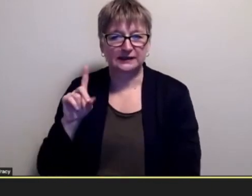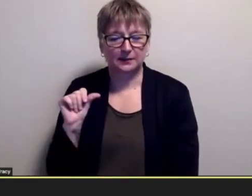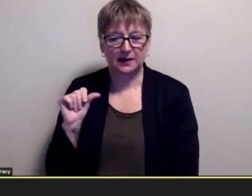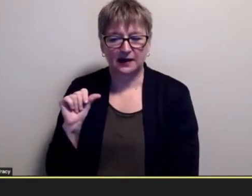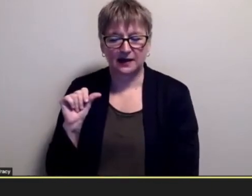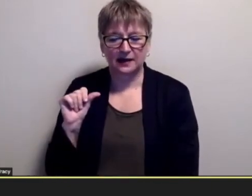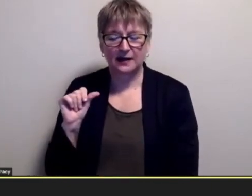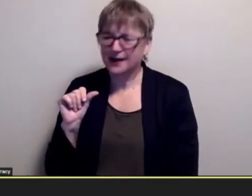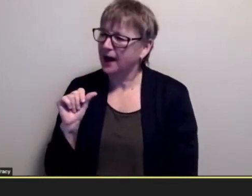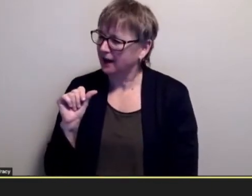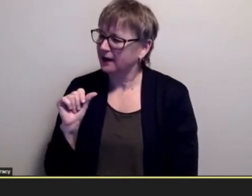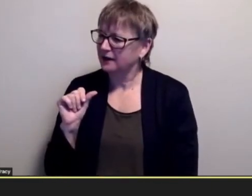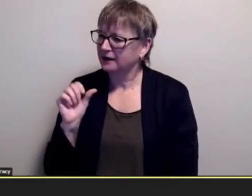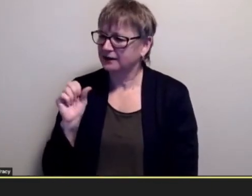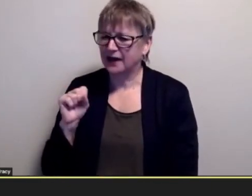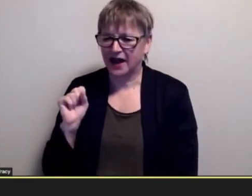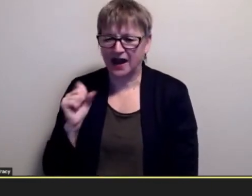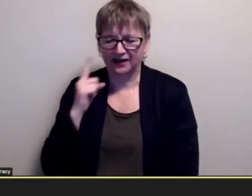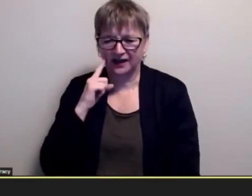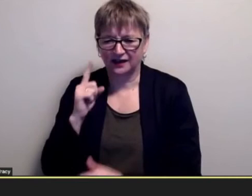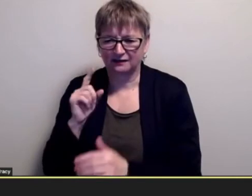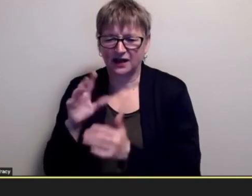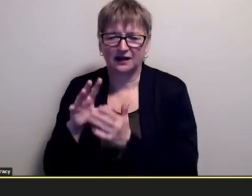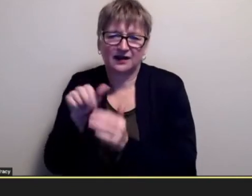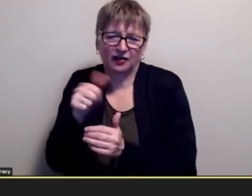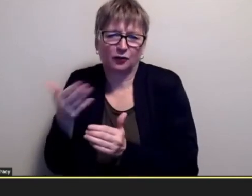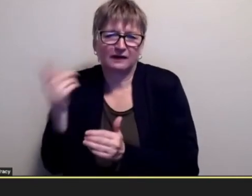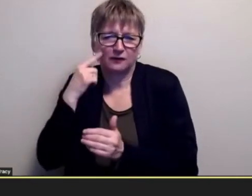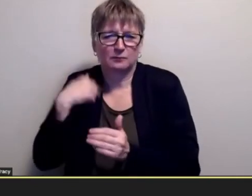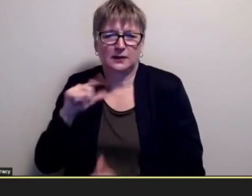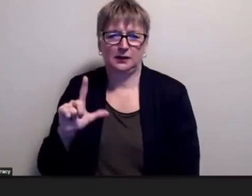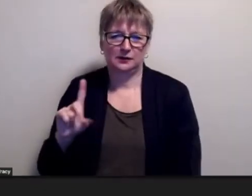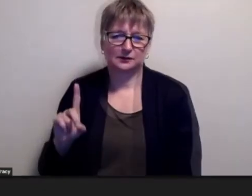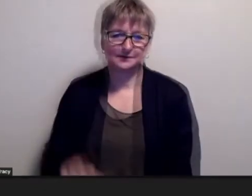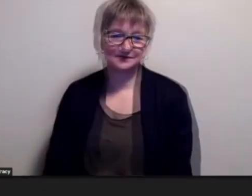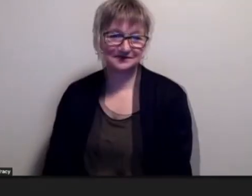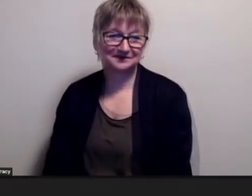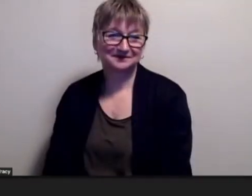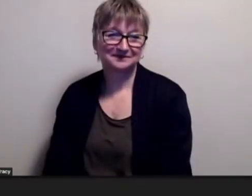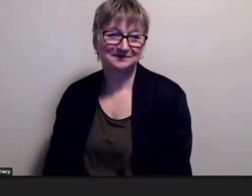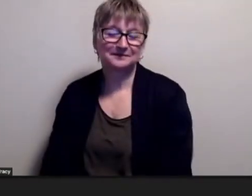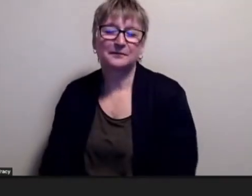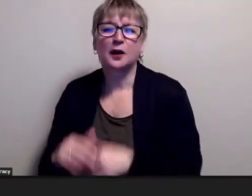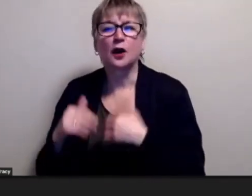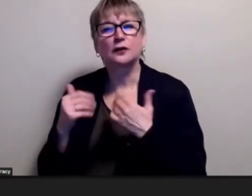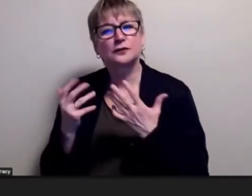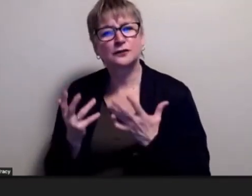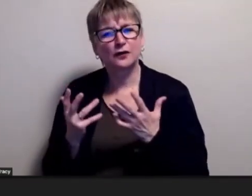yeah so and you will first summarize all of this